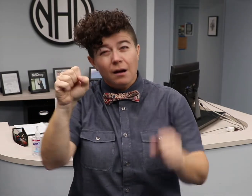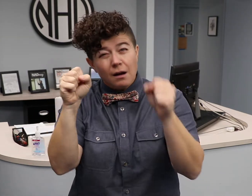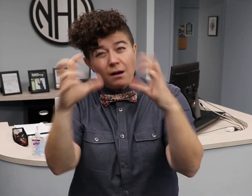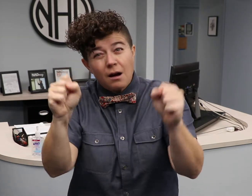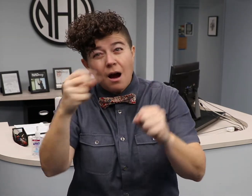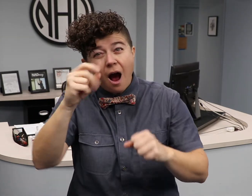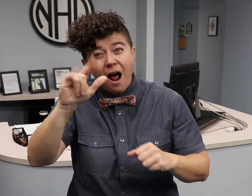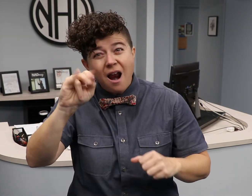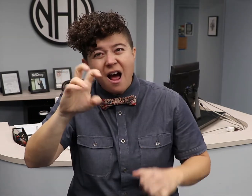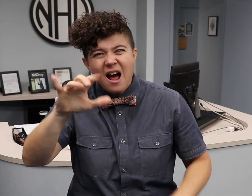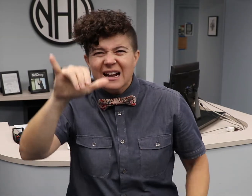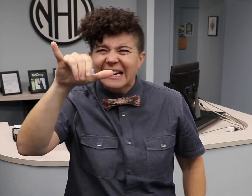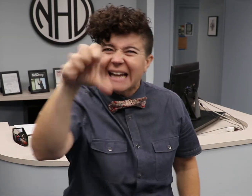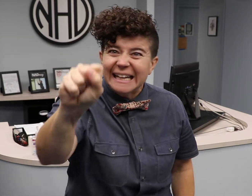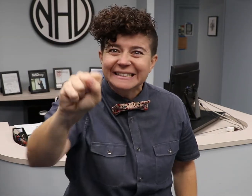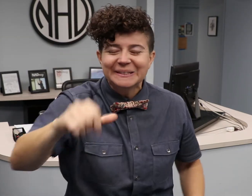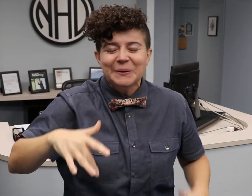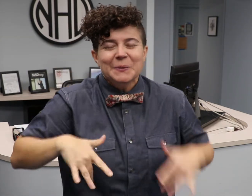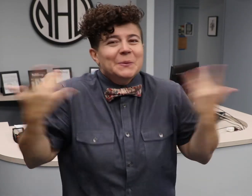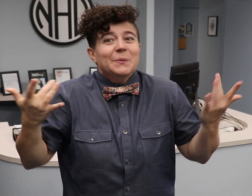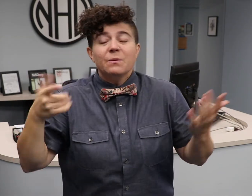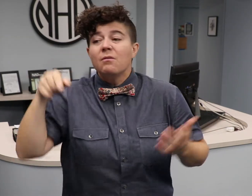That's right, a hotline available in ASL!